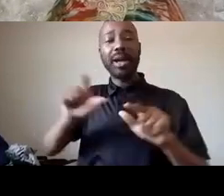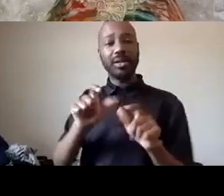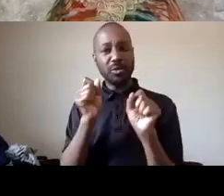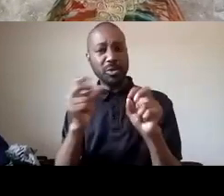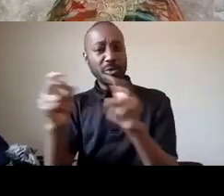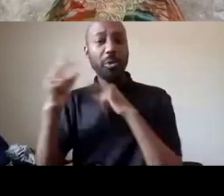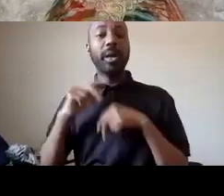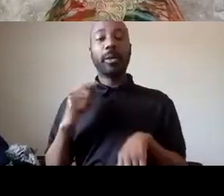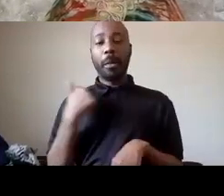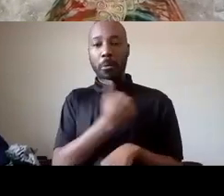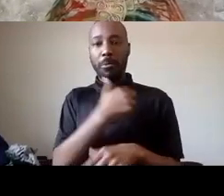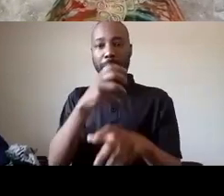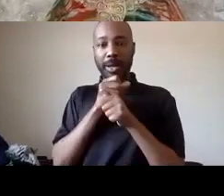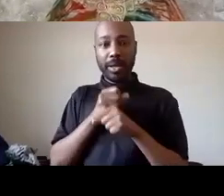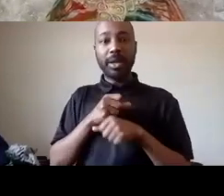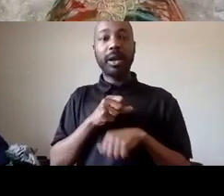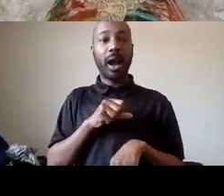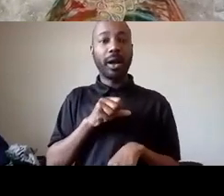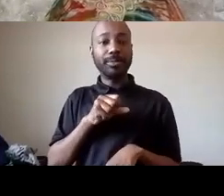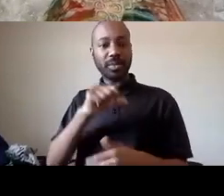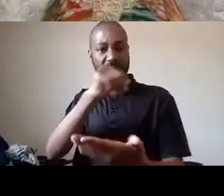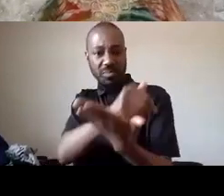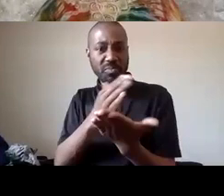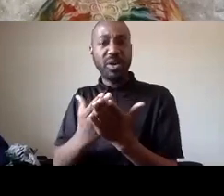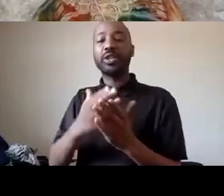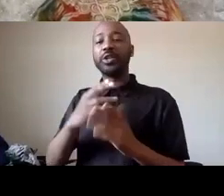states for three hours right defund the police